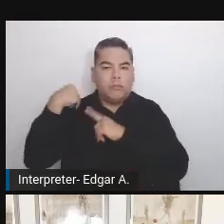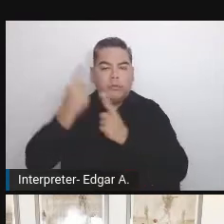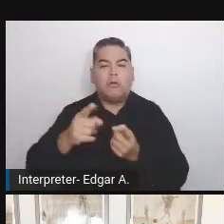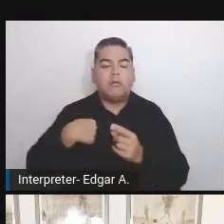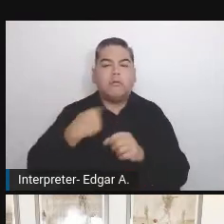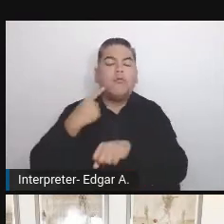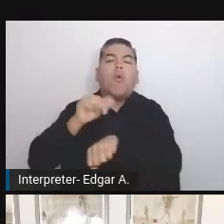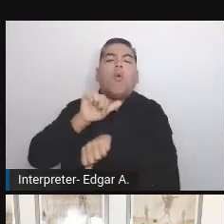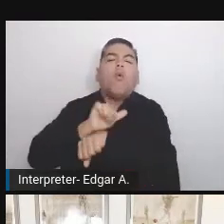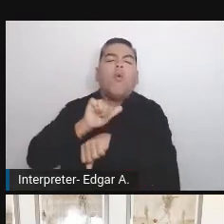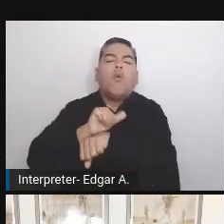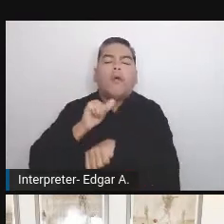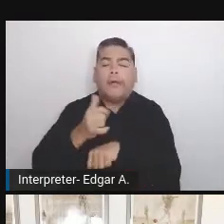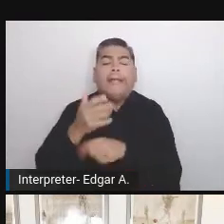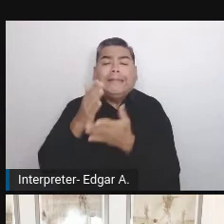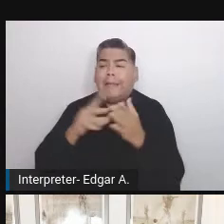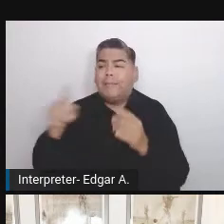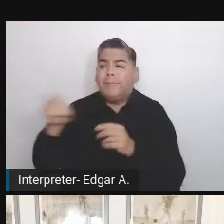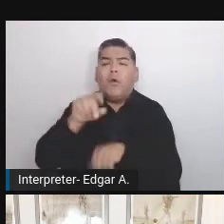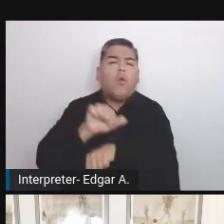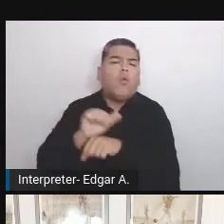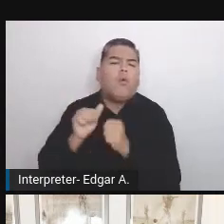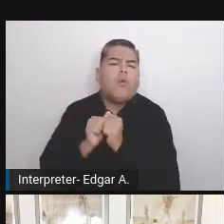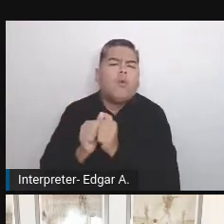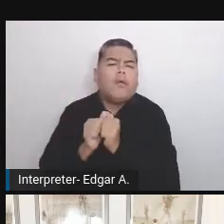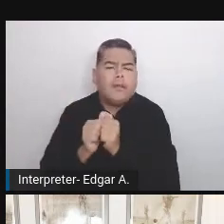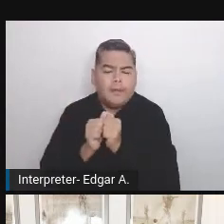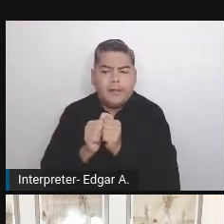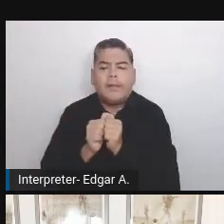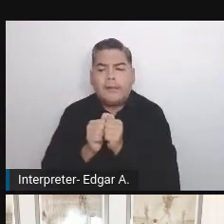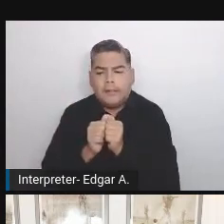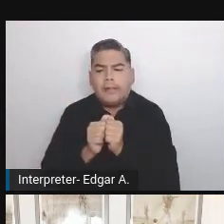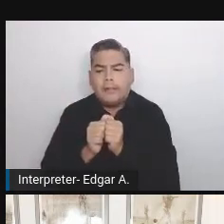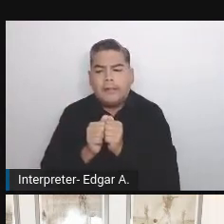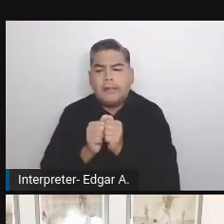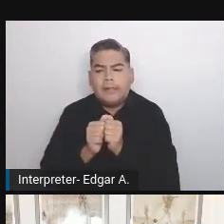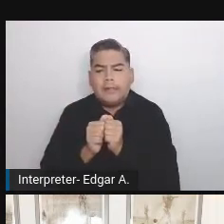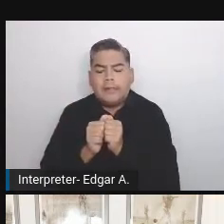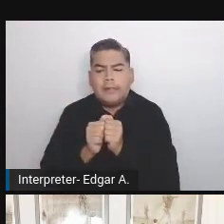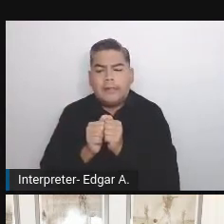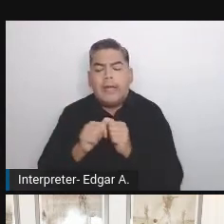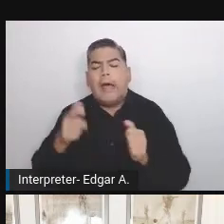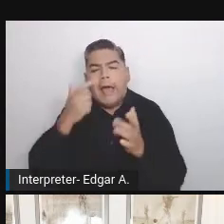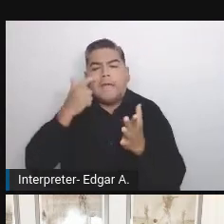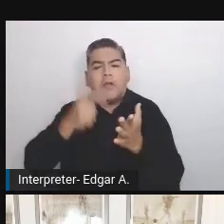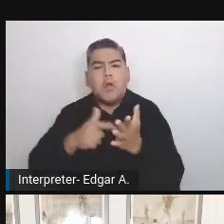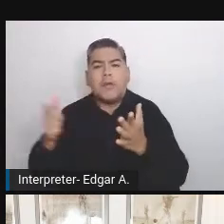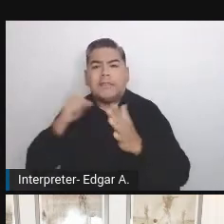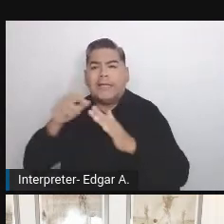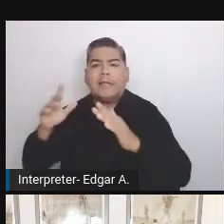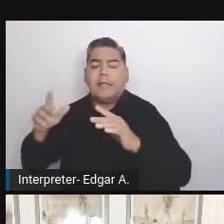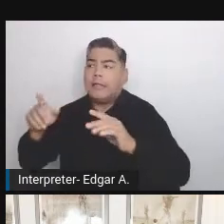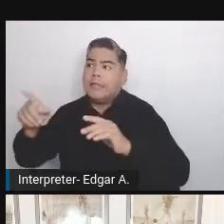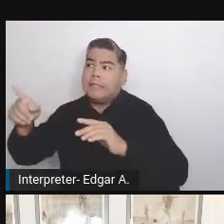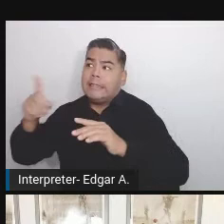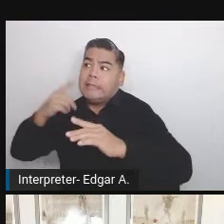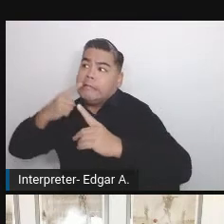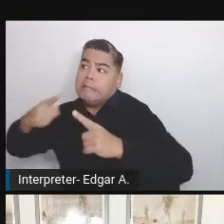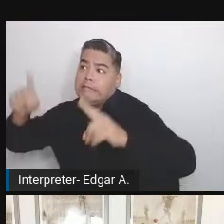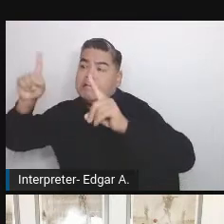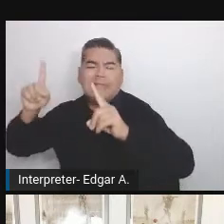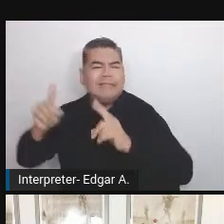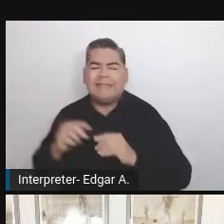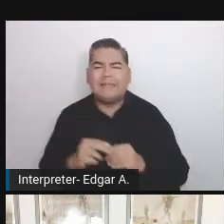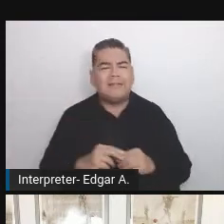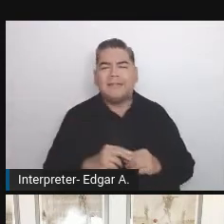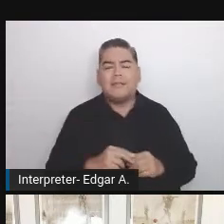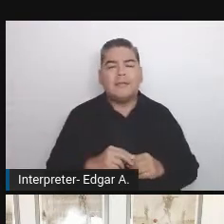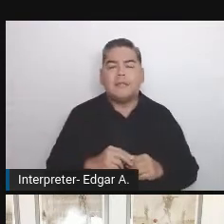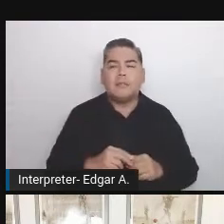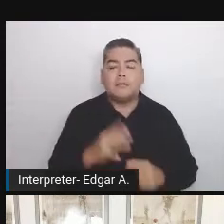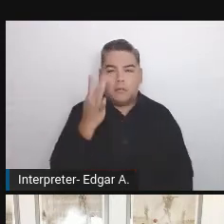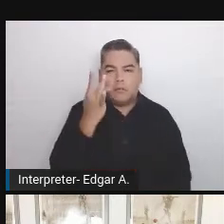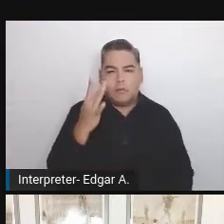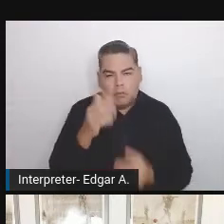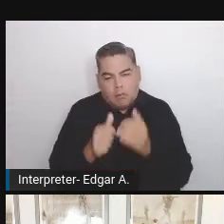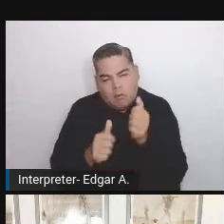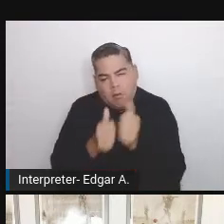It's just like that because for most agencies accessibility